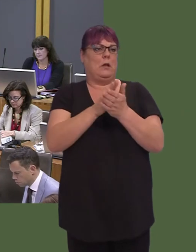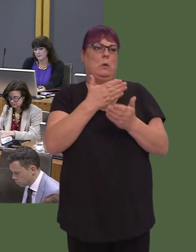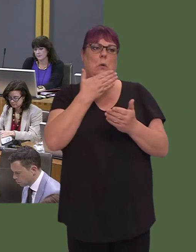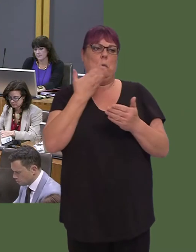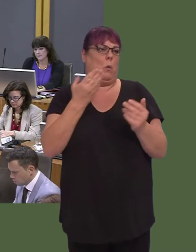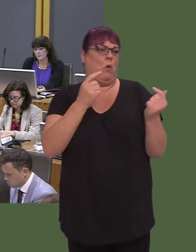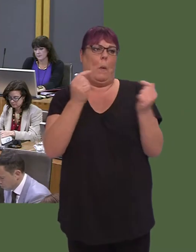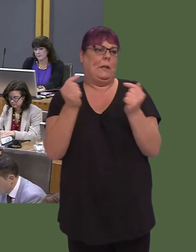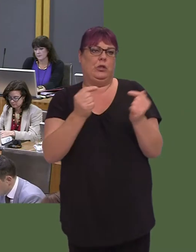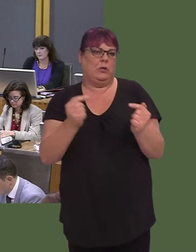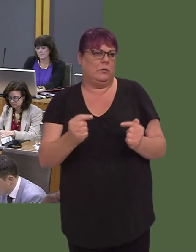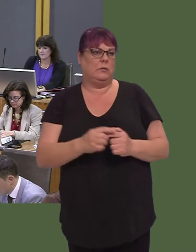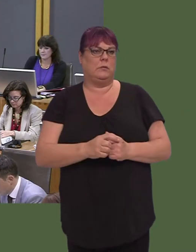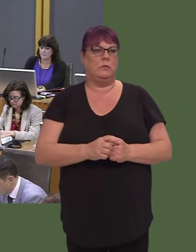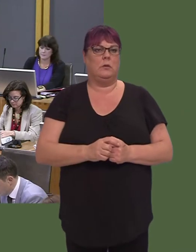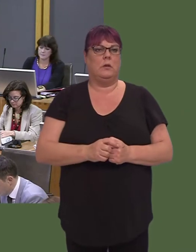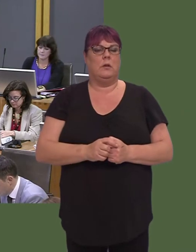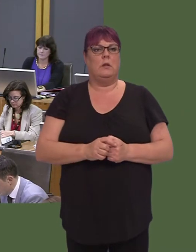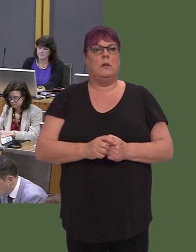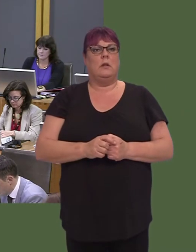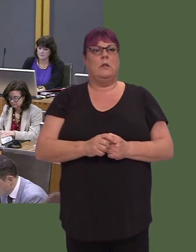This is not what bus privatisation, even if you agreed with it in the 1980s, was meant